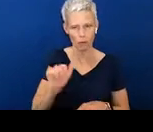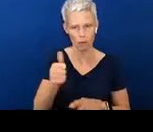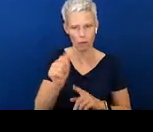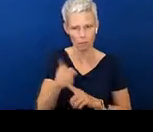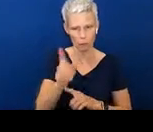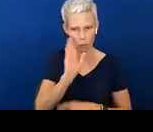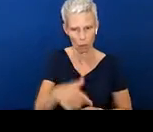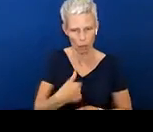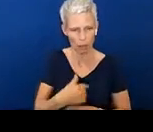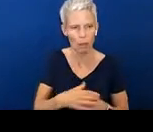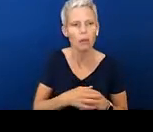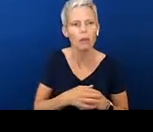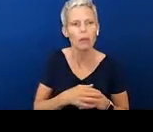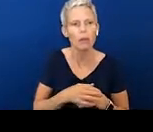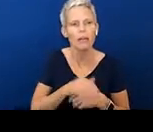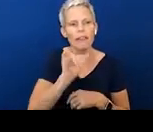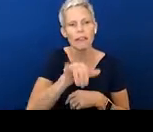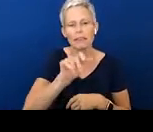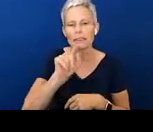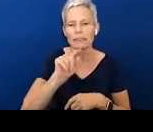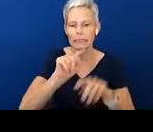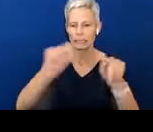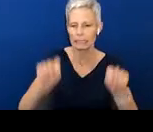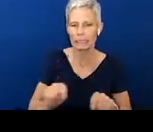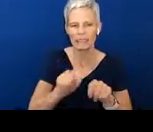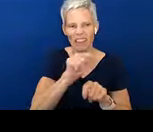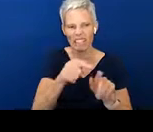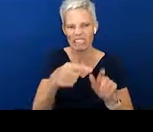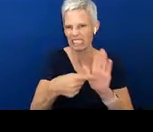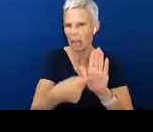and take a look at this template. Think about, this is one example of